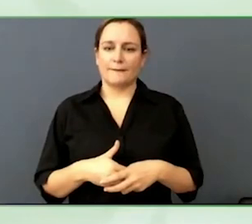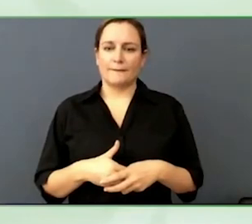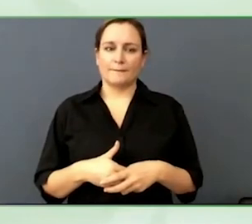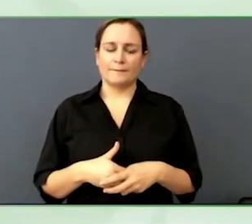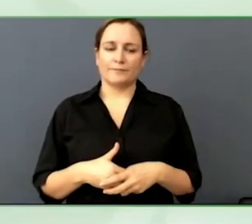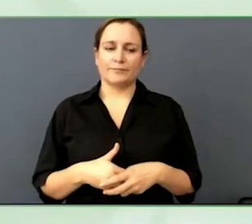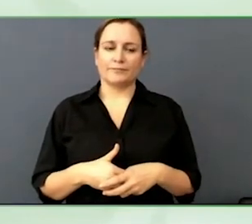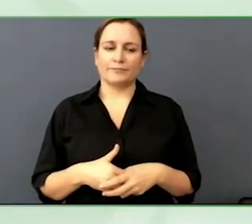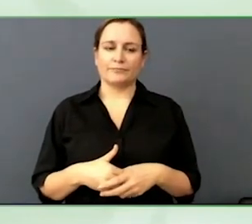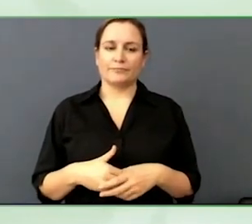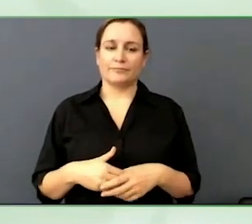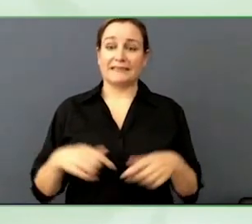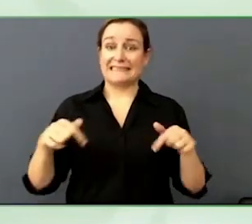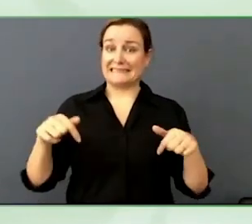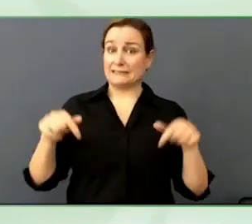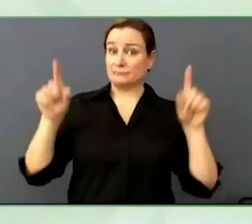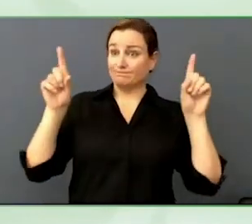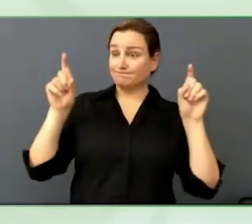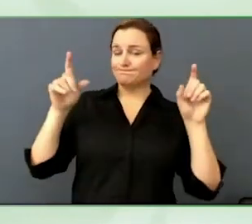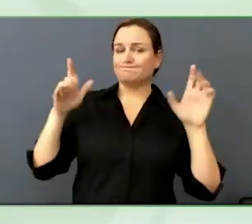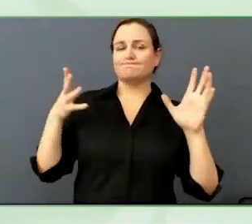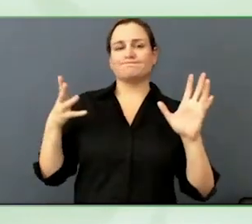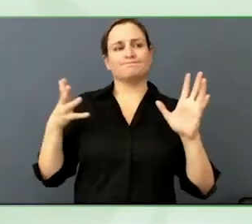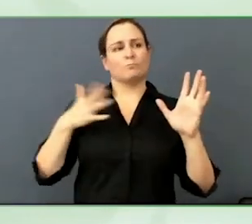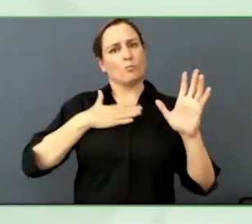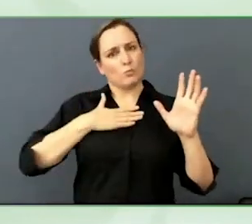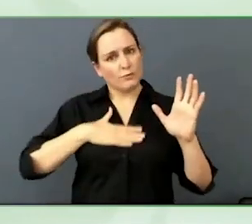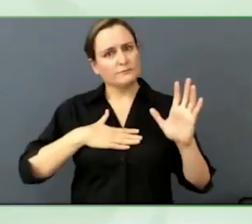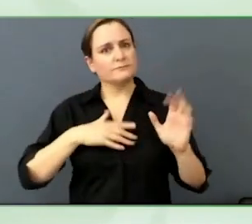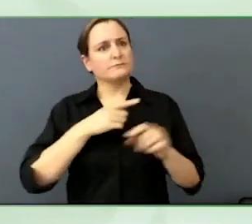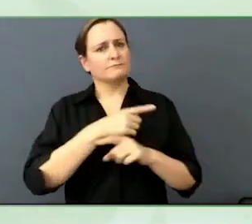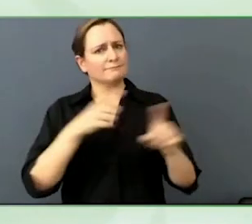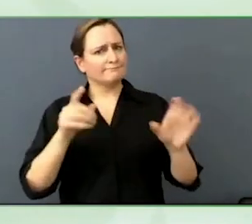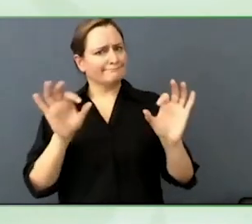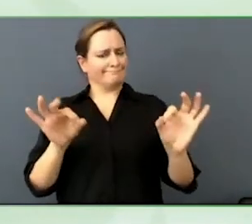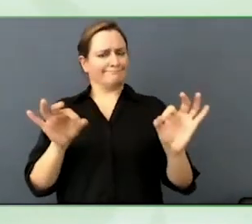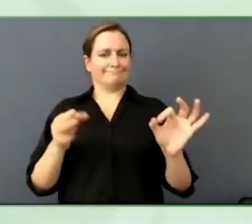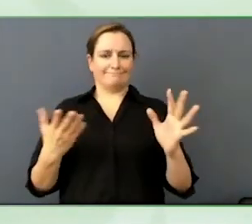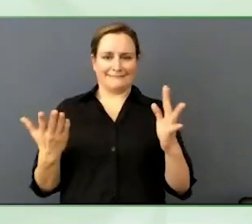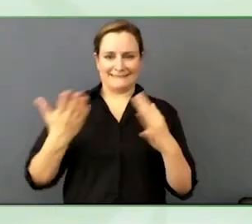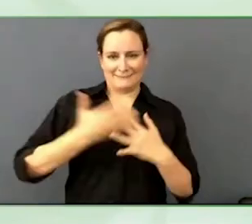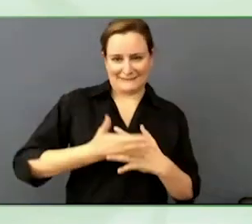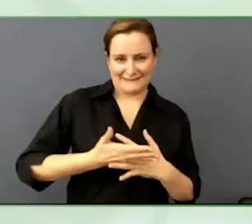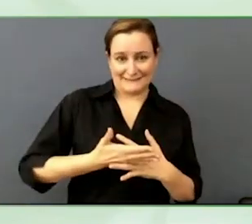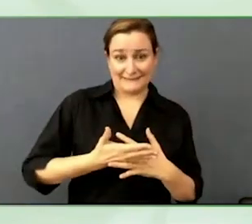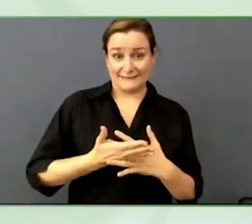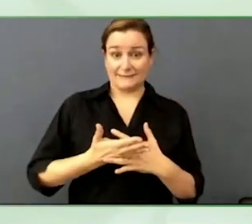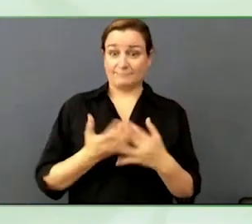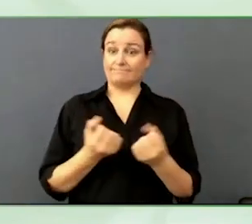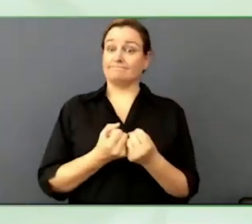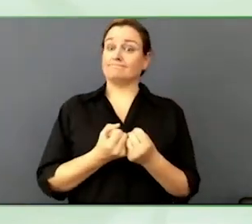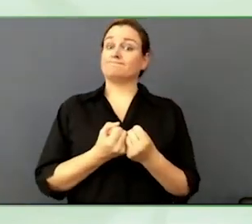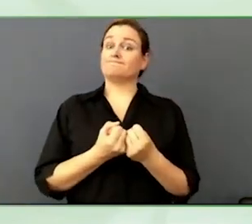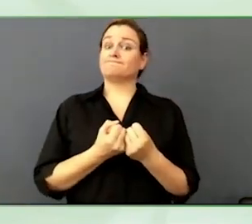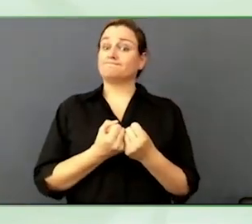policy, captioning helping… Starting out with disability, it is